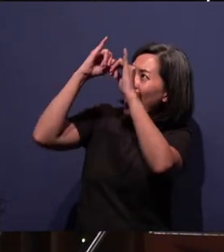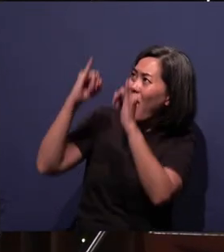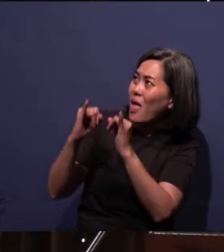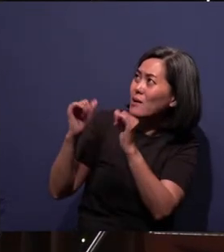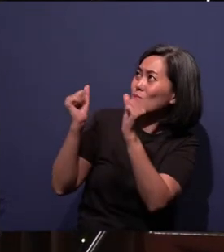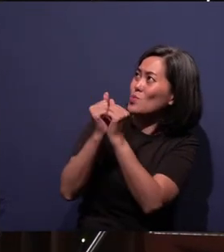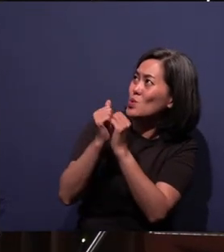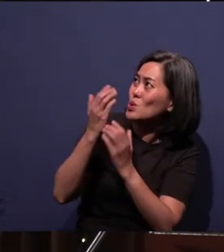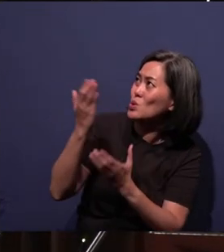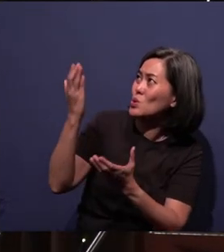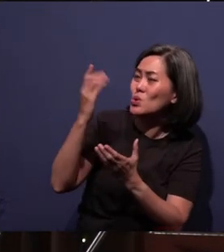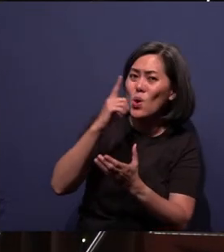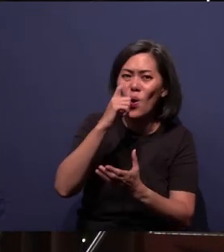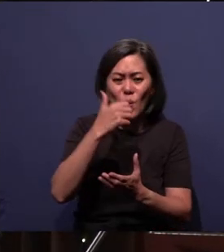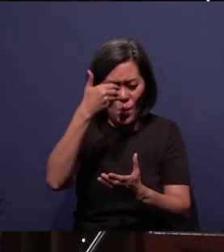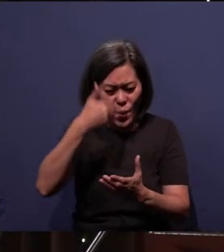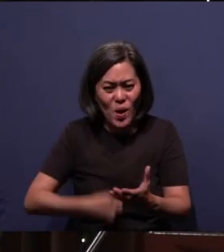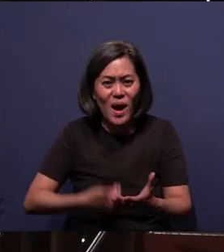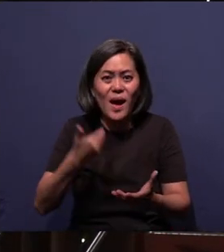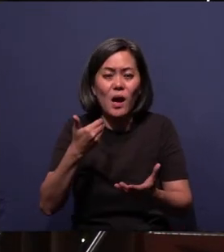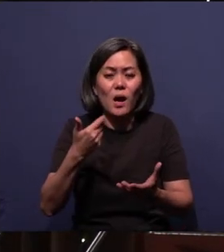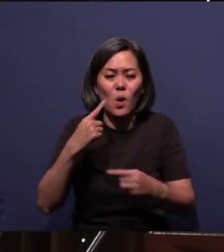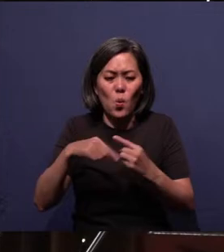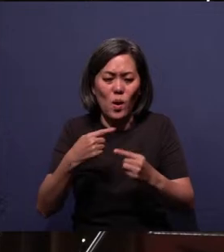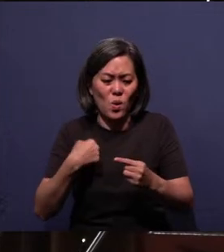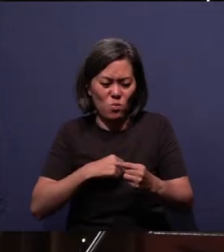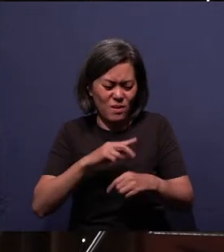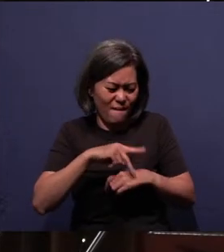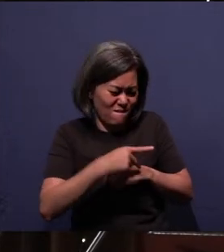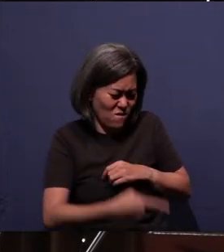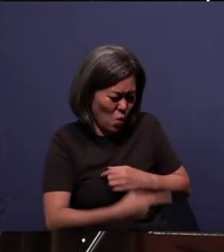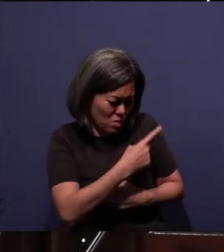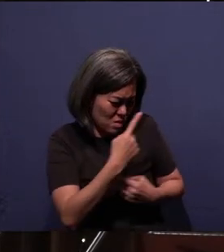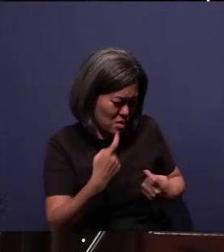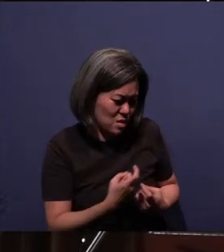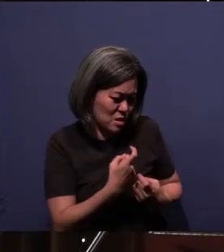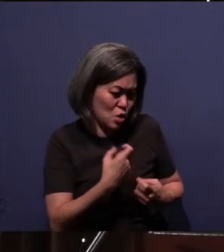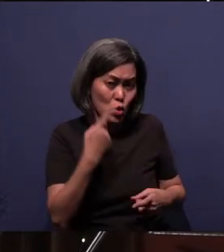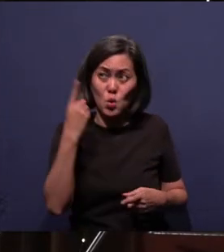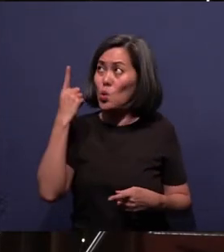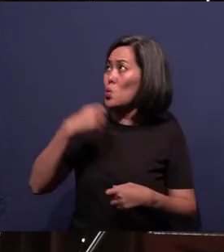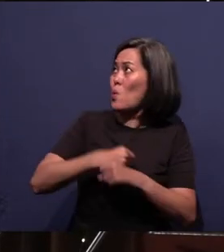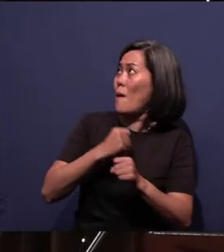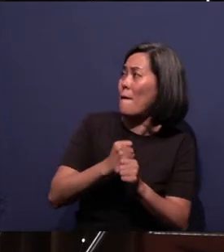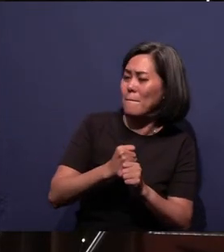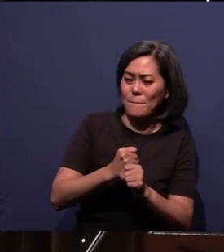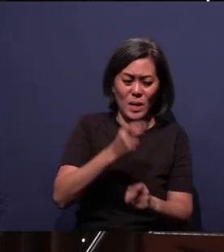Who are we, oh God, that when we fall to sin, You make right of our mess and You